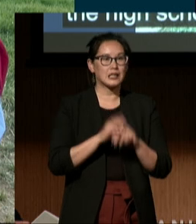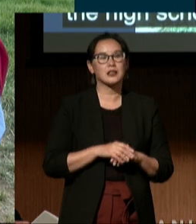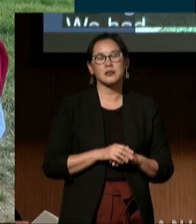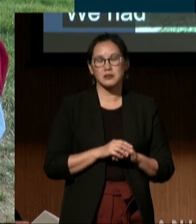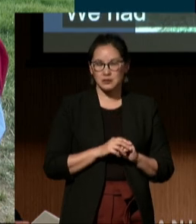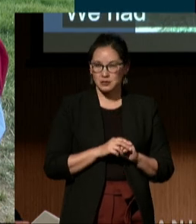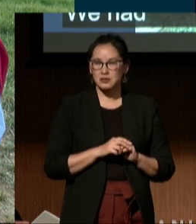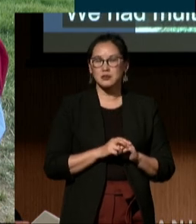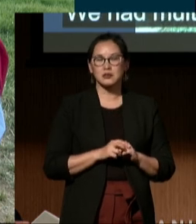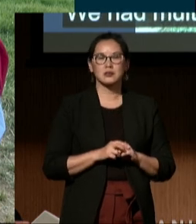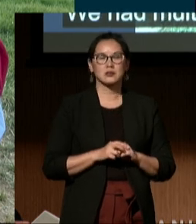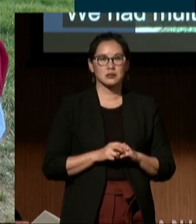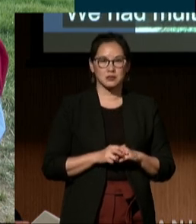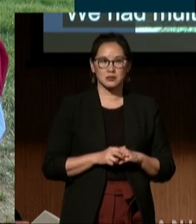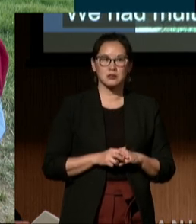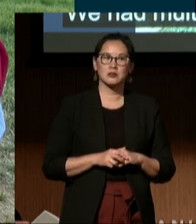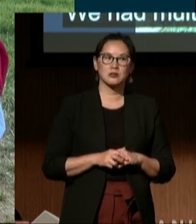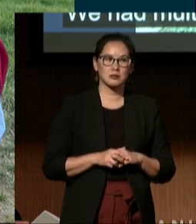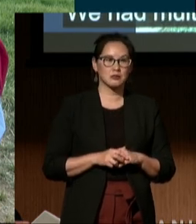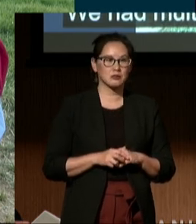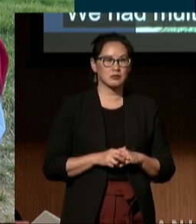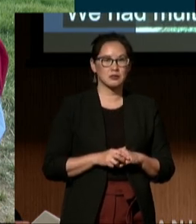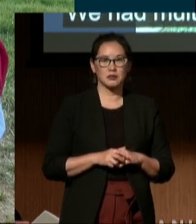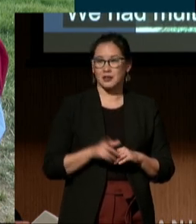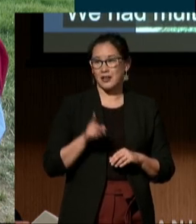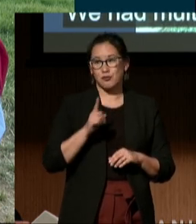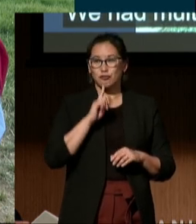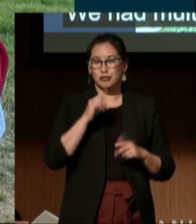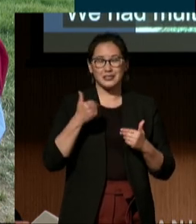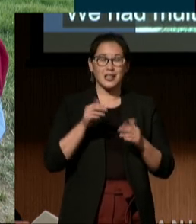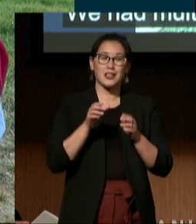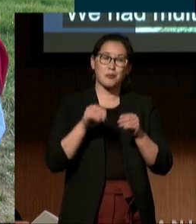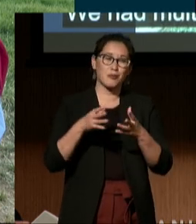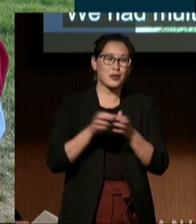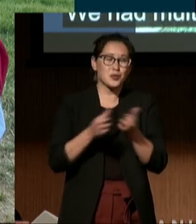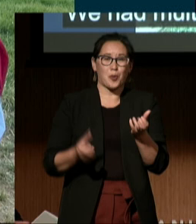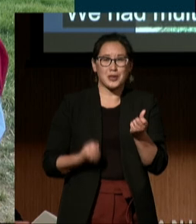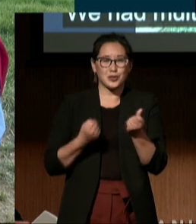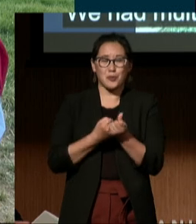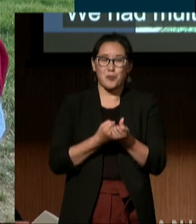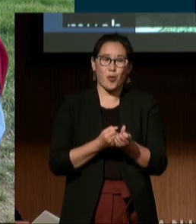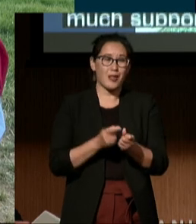and they have so much support. It's been a complete 180 for Jayden.